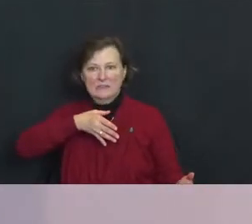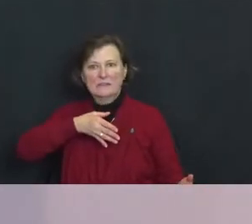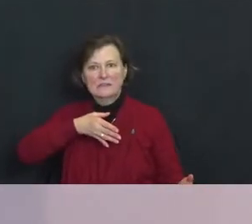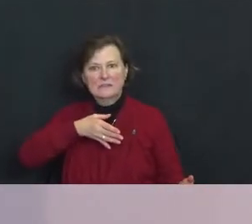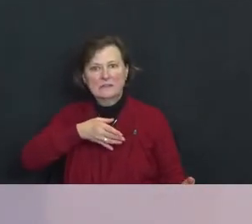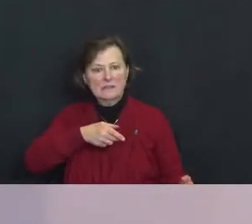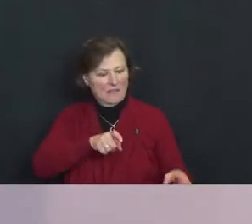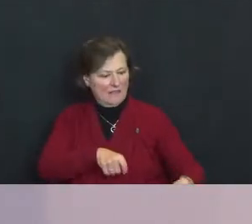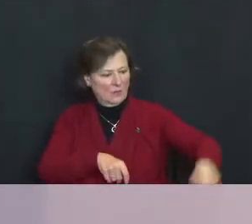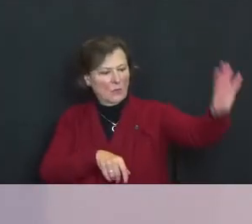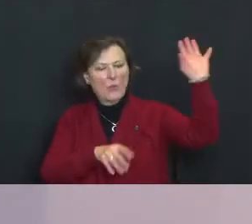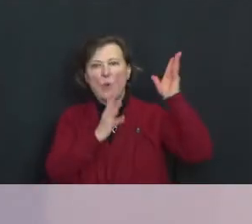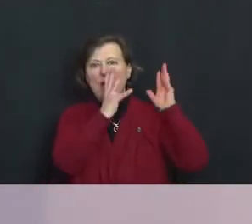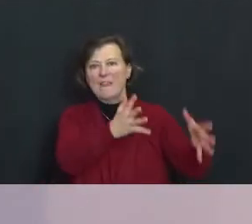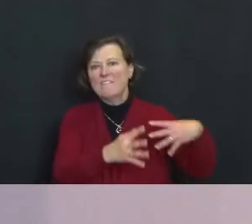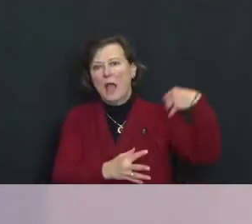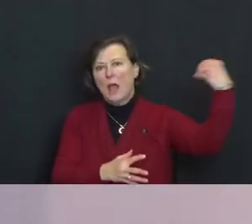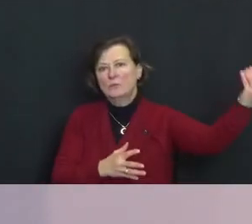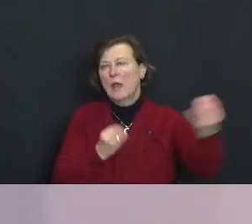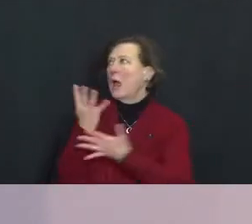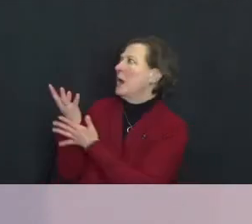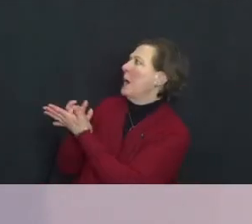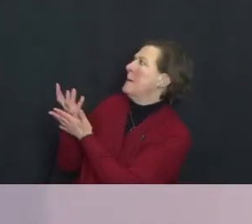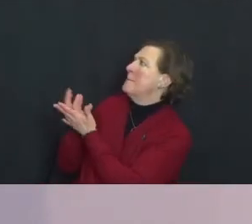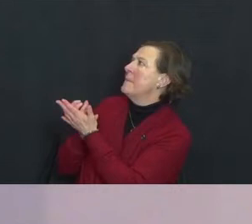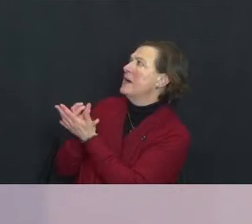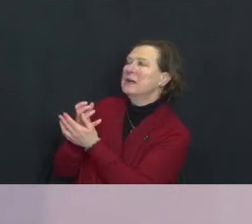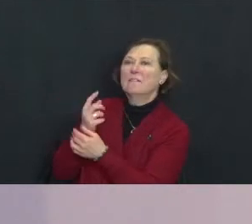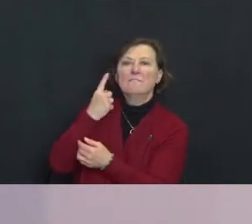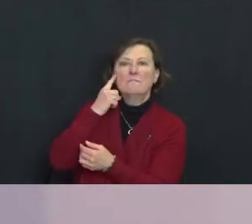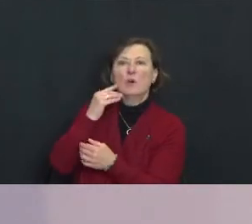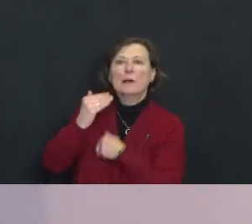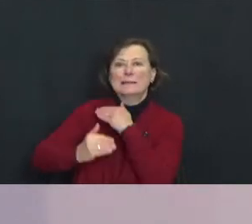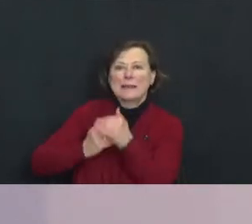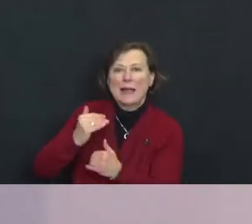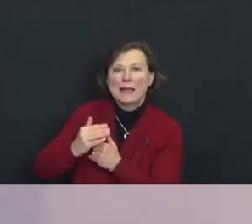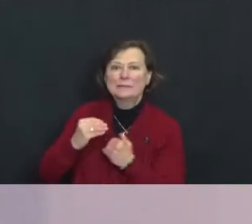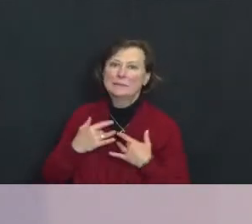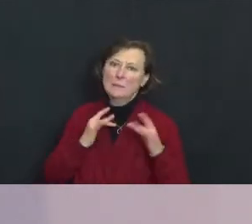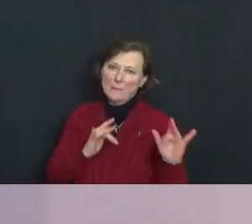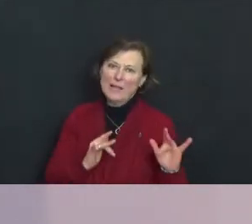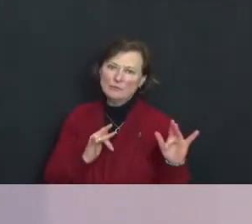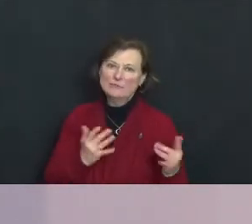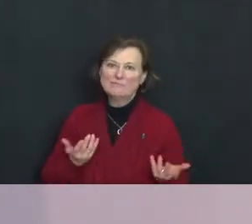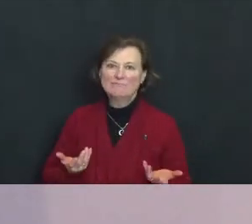scraps of kindness and compassion.